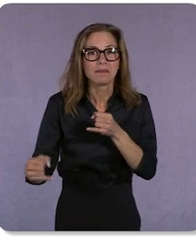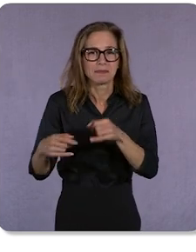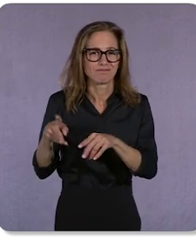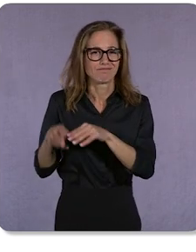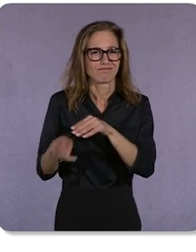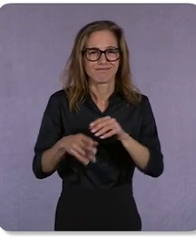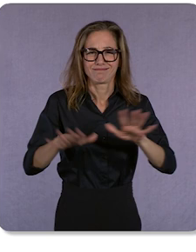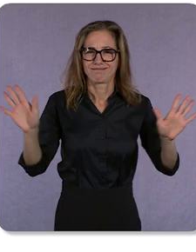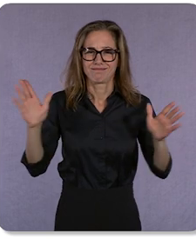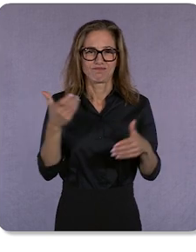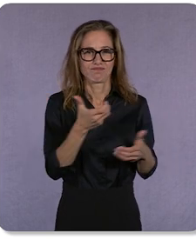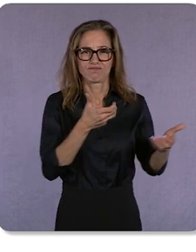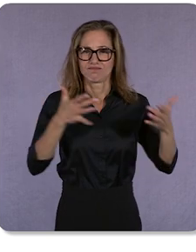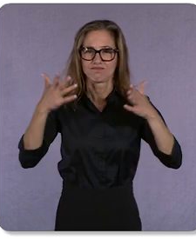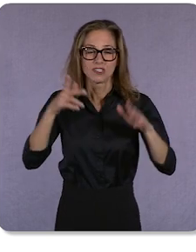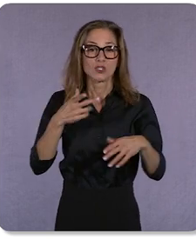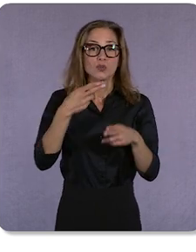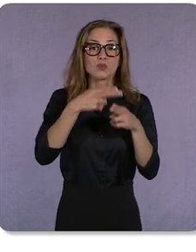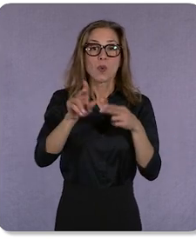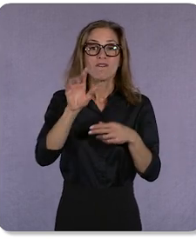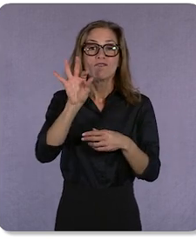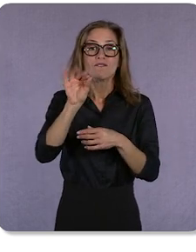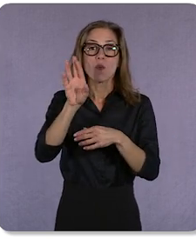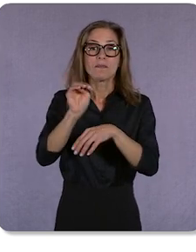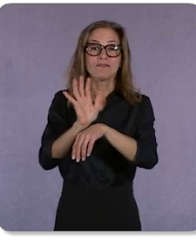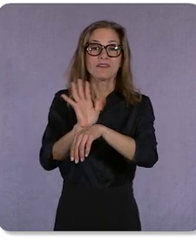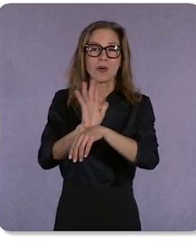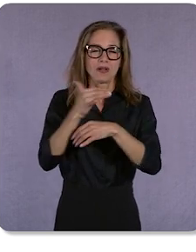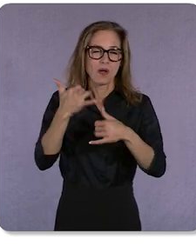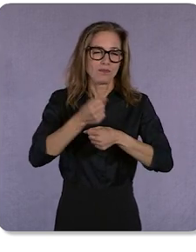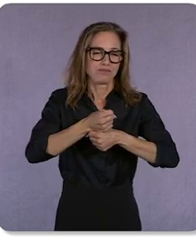And short-form video is also exploding in popularity.